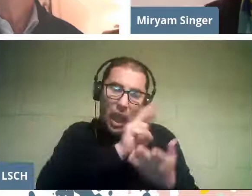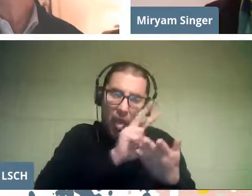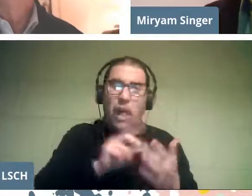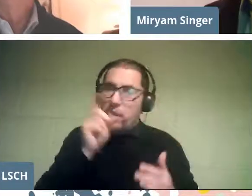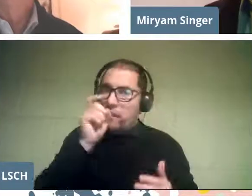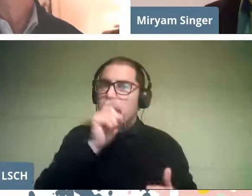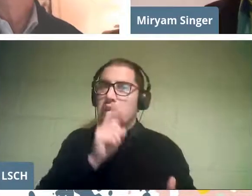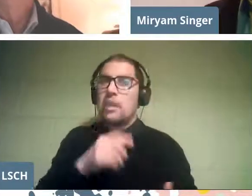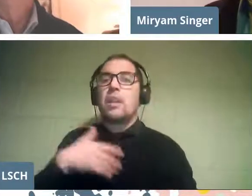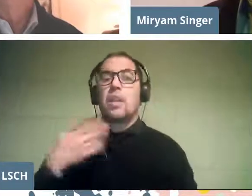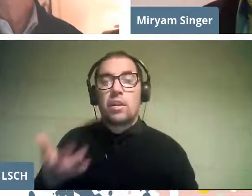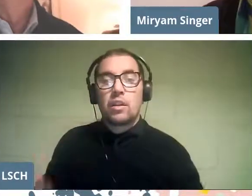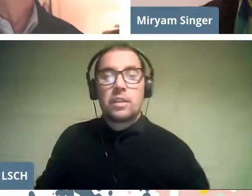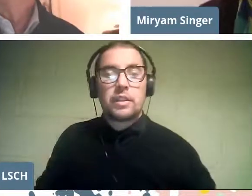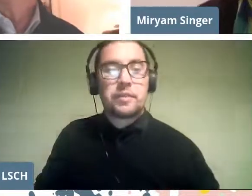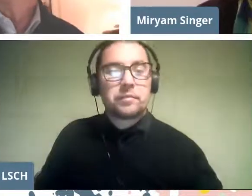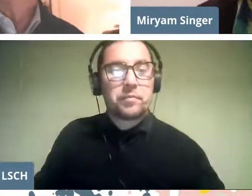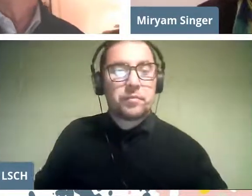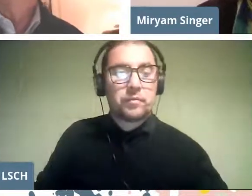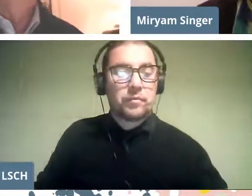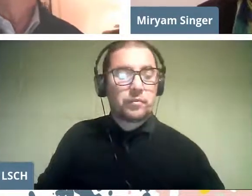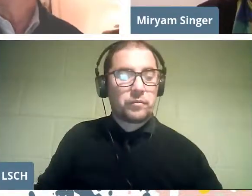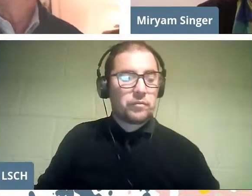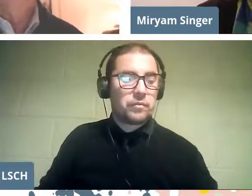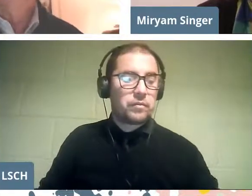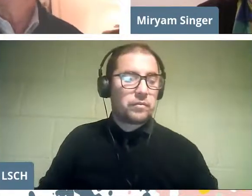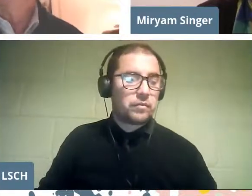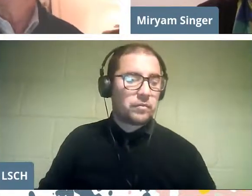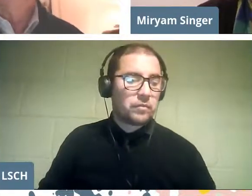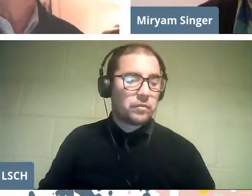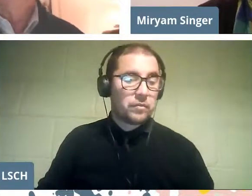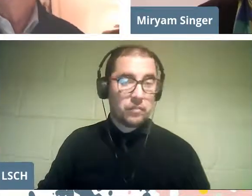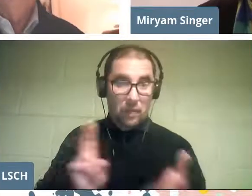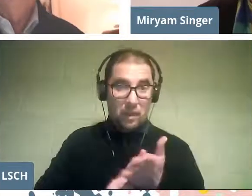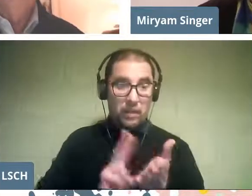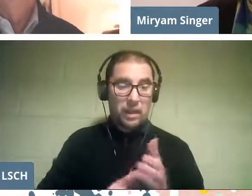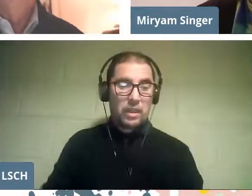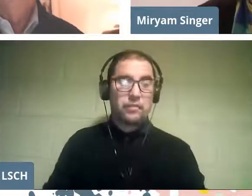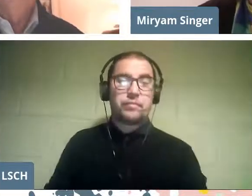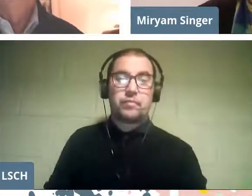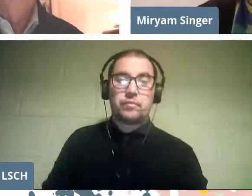so that the truth is that the experience was great,